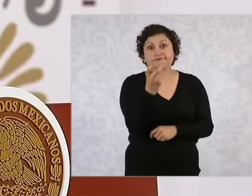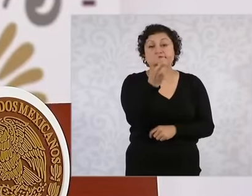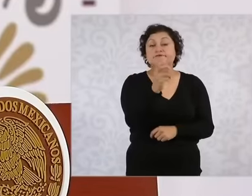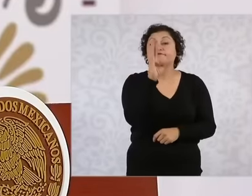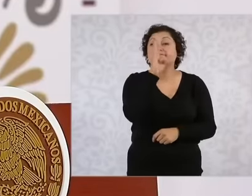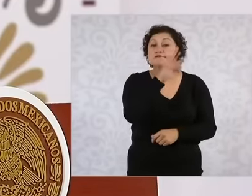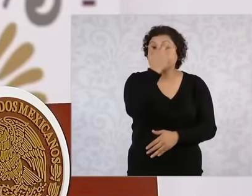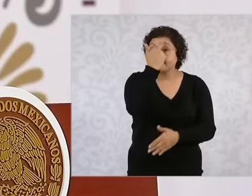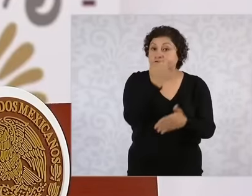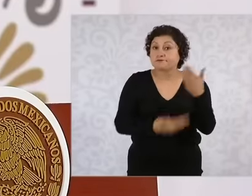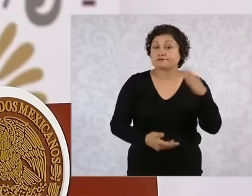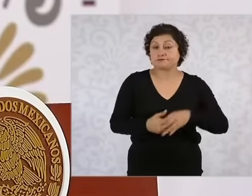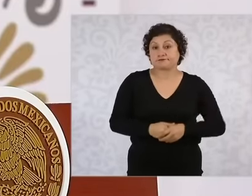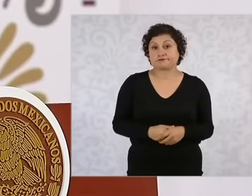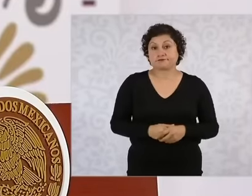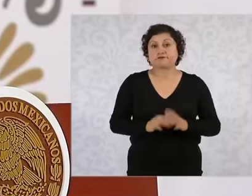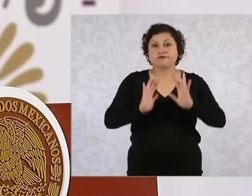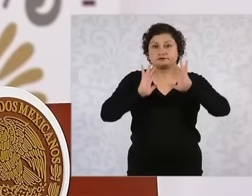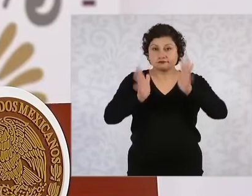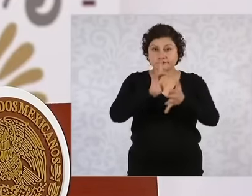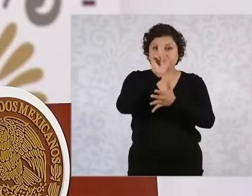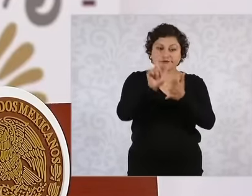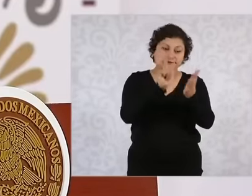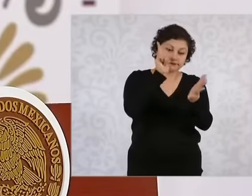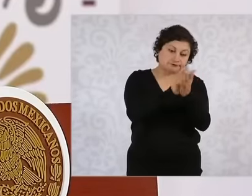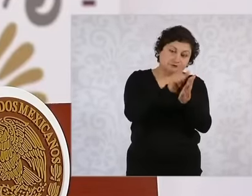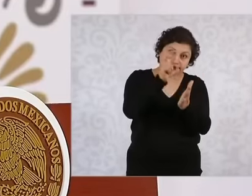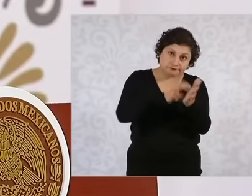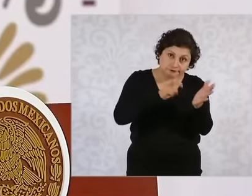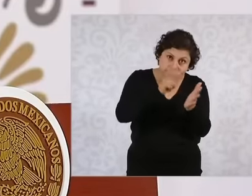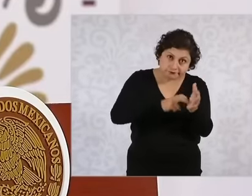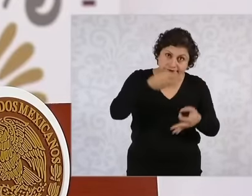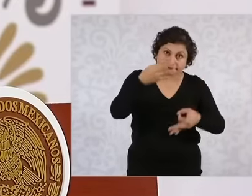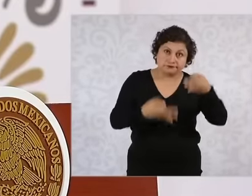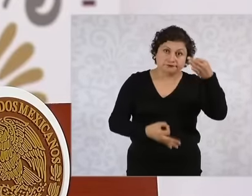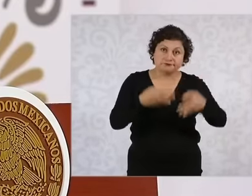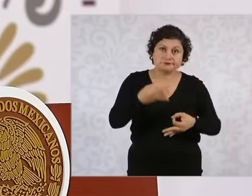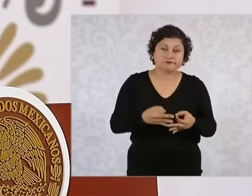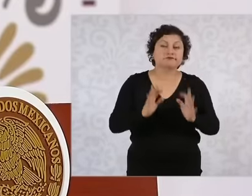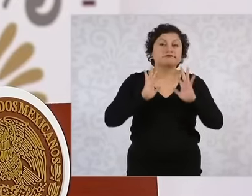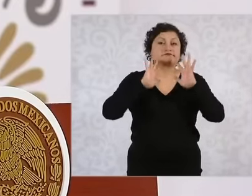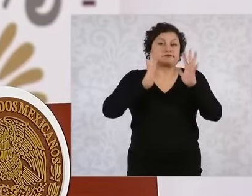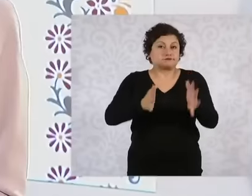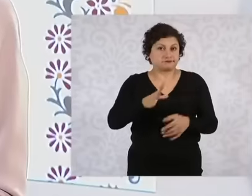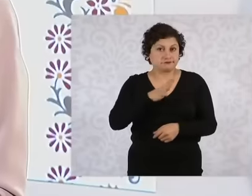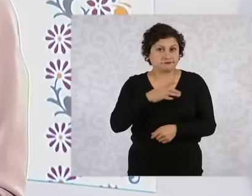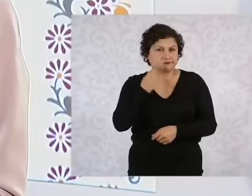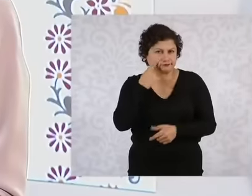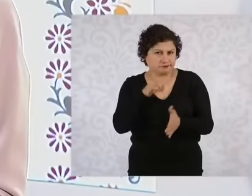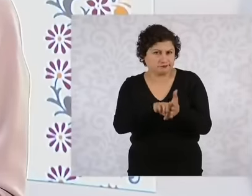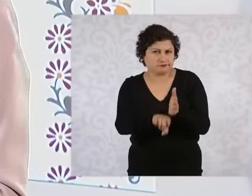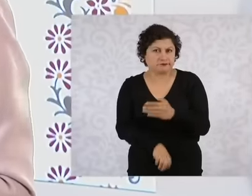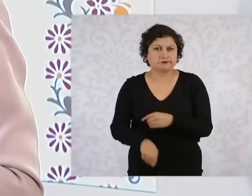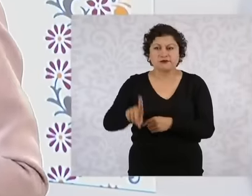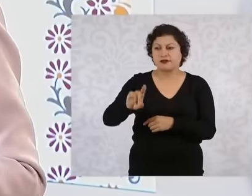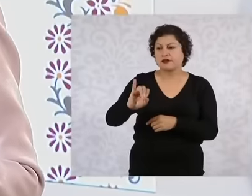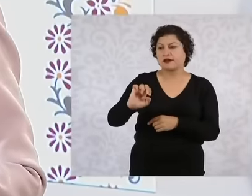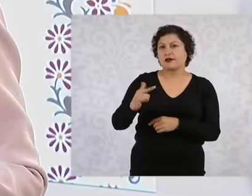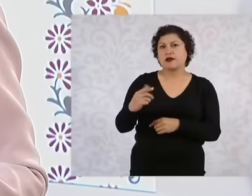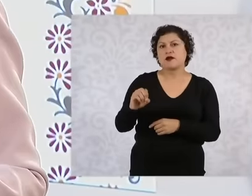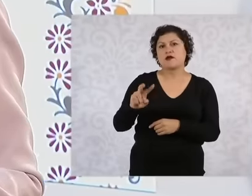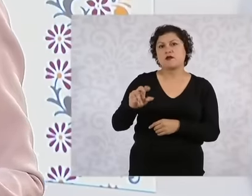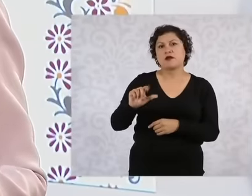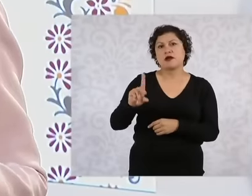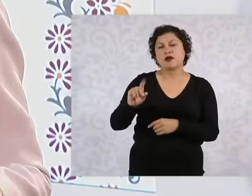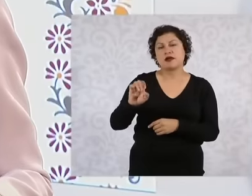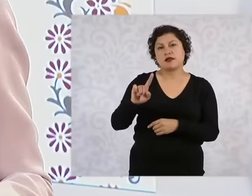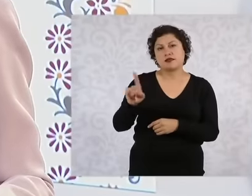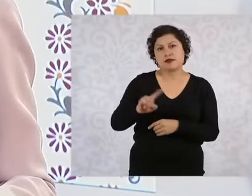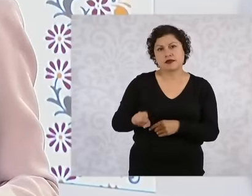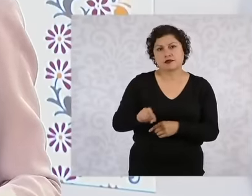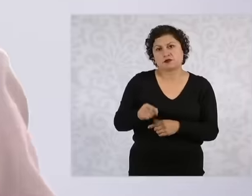there is already a reform of the judicial power. Diego Balés already said, for example, we had an impact. But